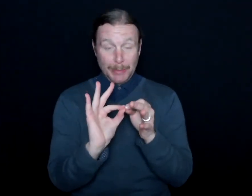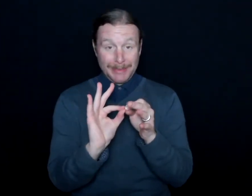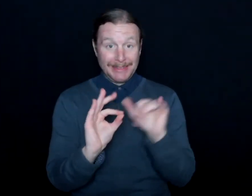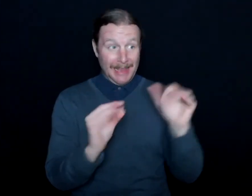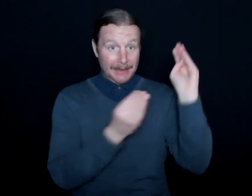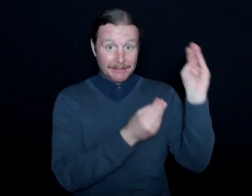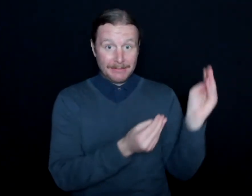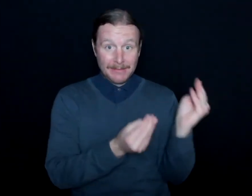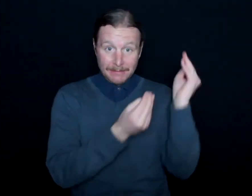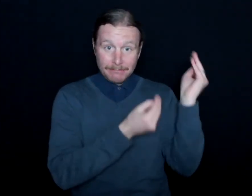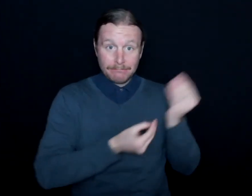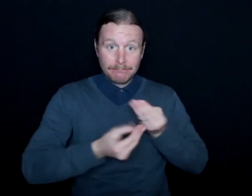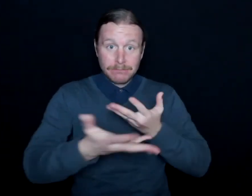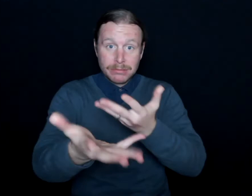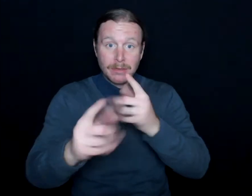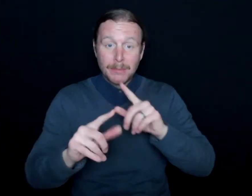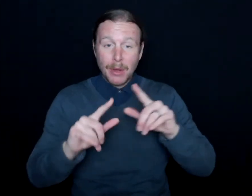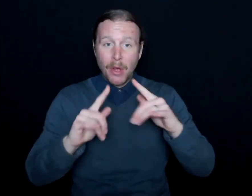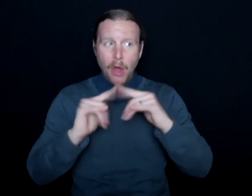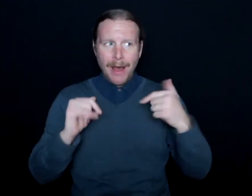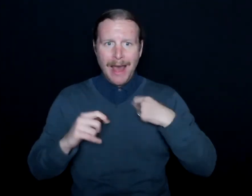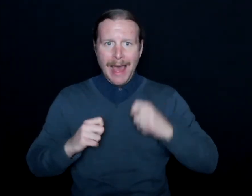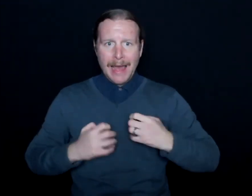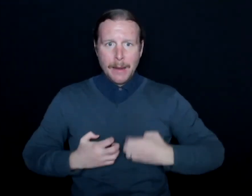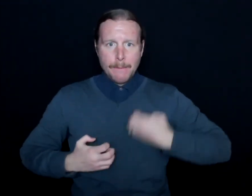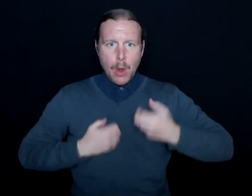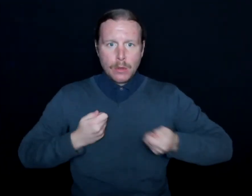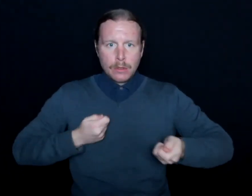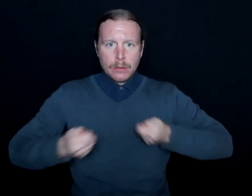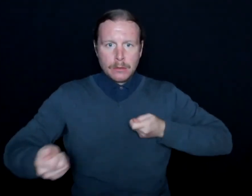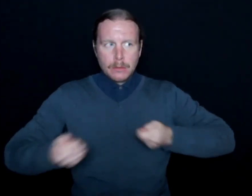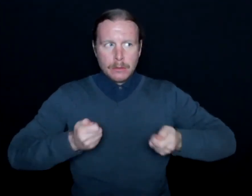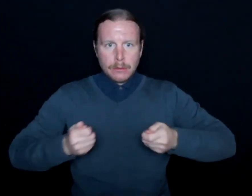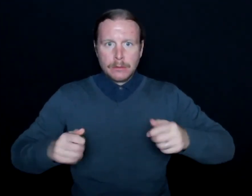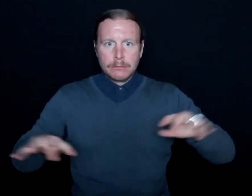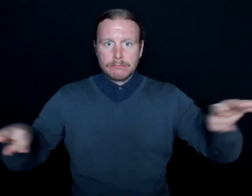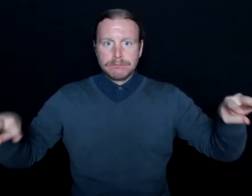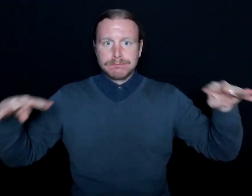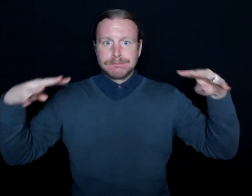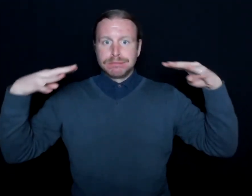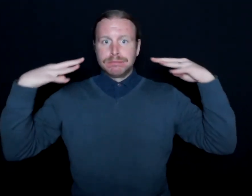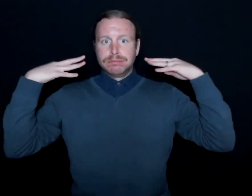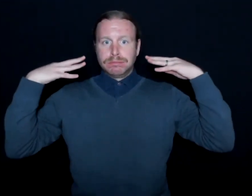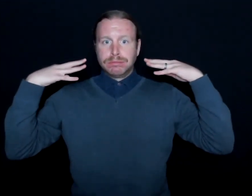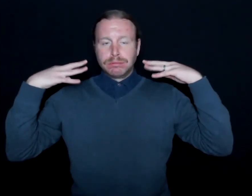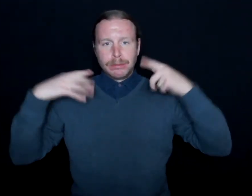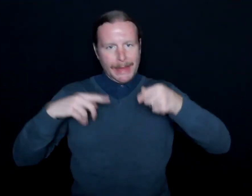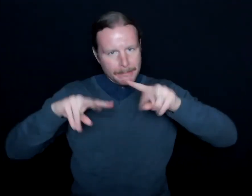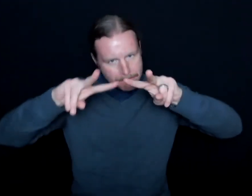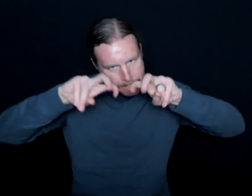but also I had to corral these emotions and realizing that I really was being put under the microscope.